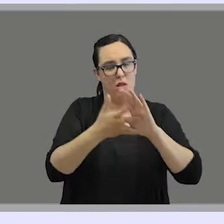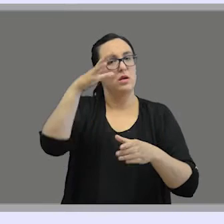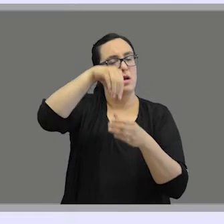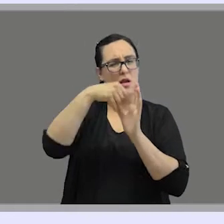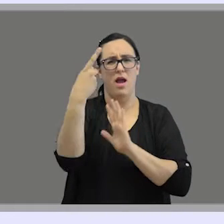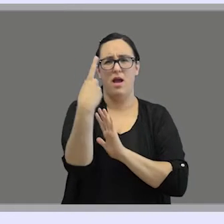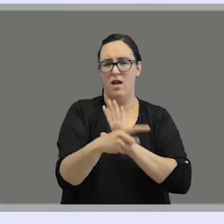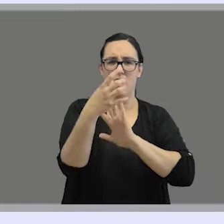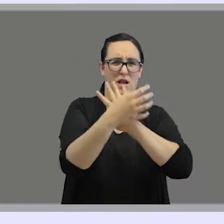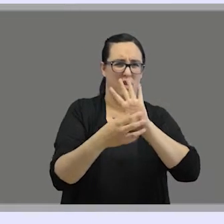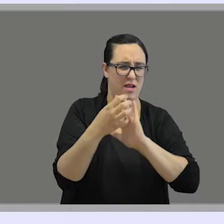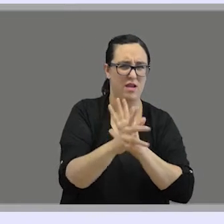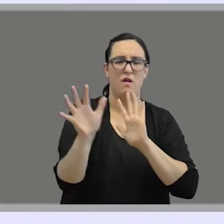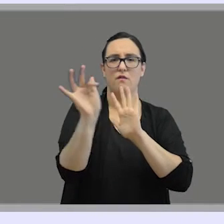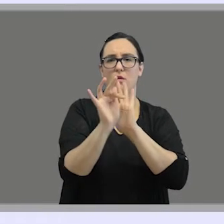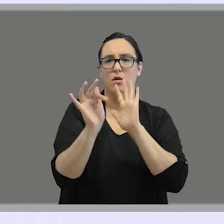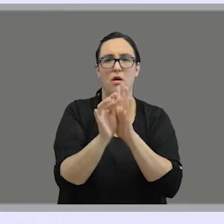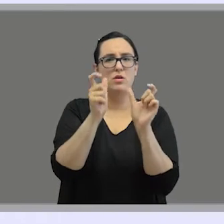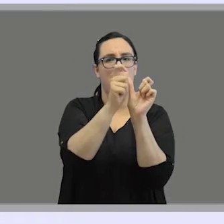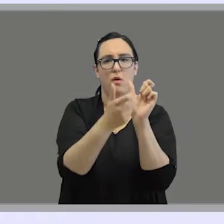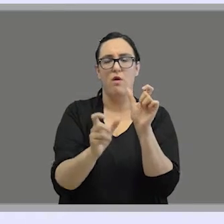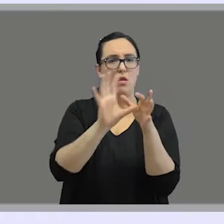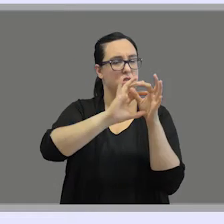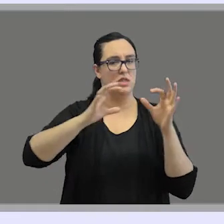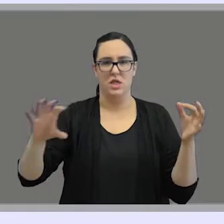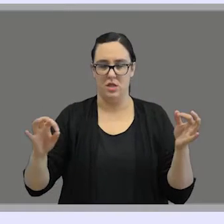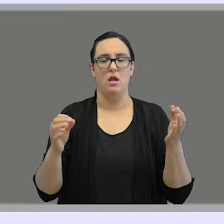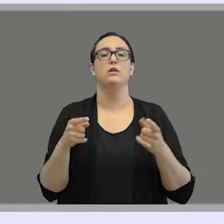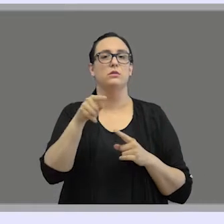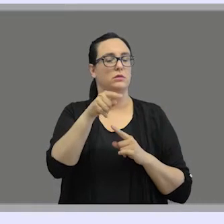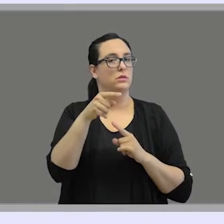including phonology, morphology and syntax. So sign languages